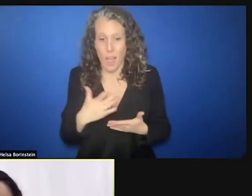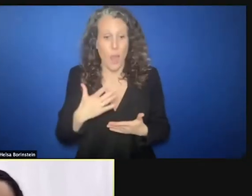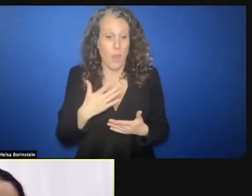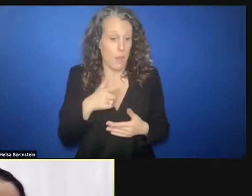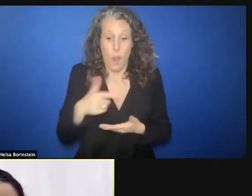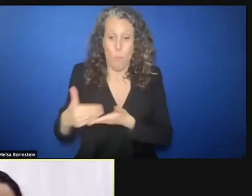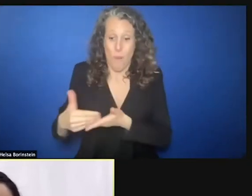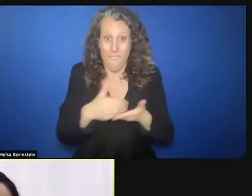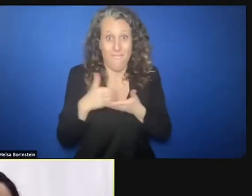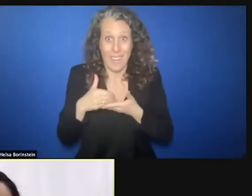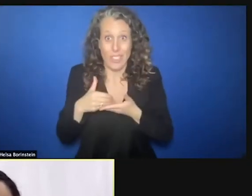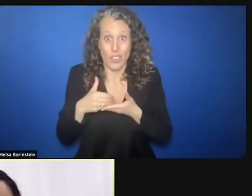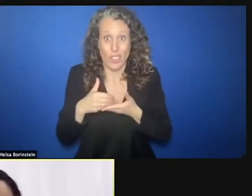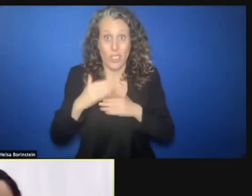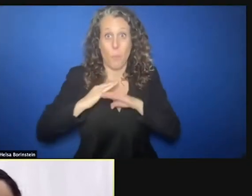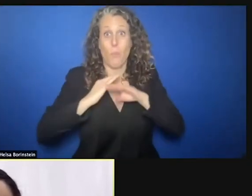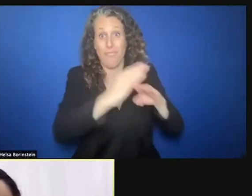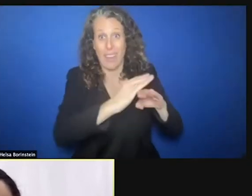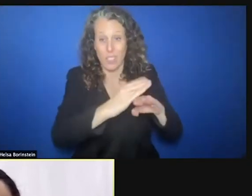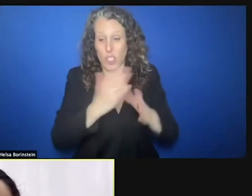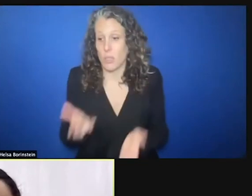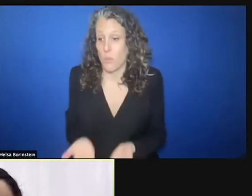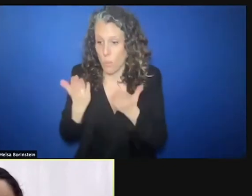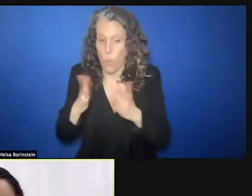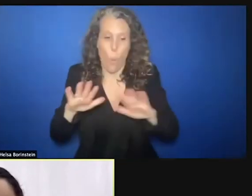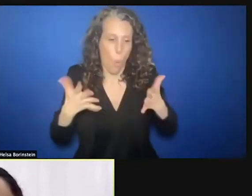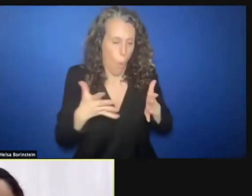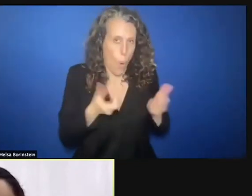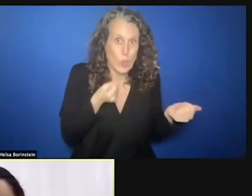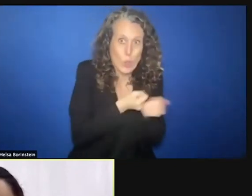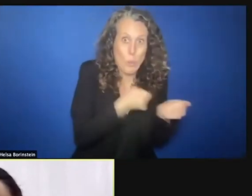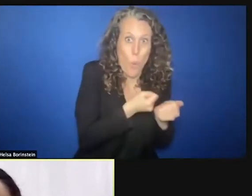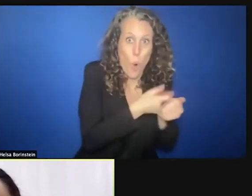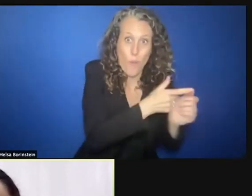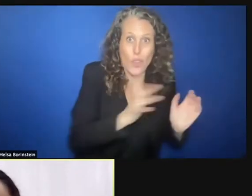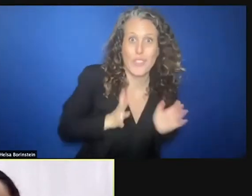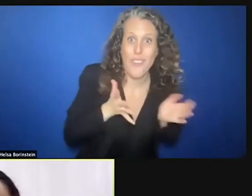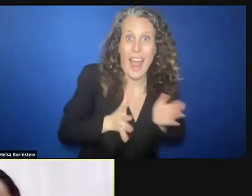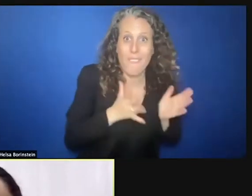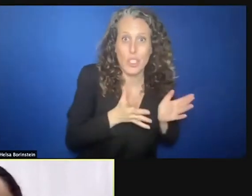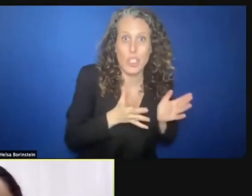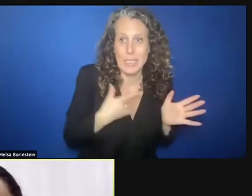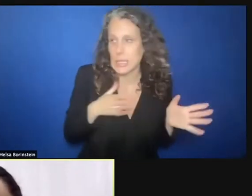or strengthening the attention for them. The services for them. We work with children